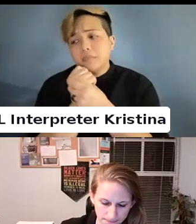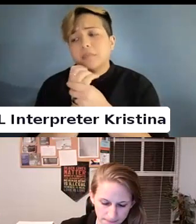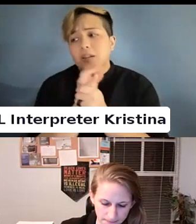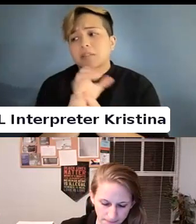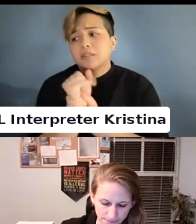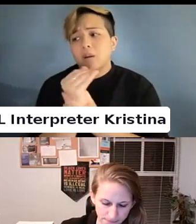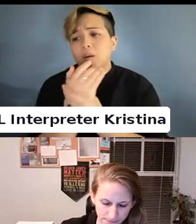So.